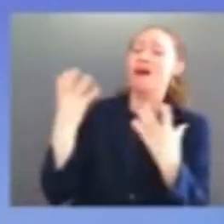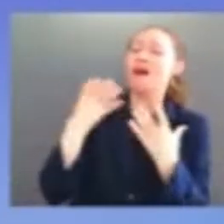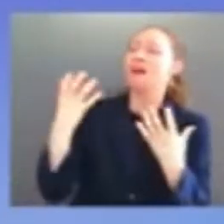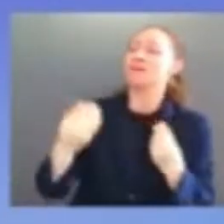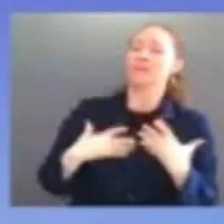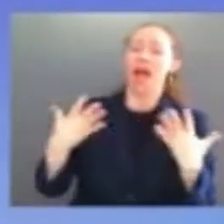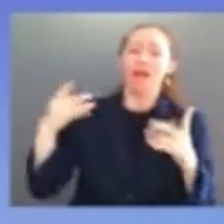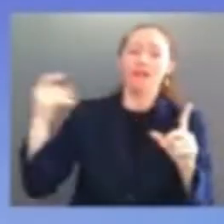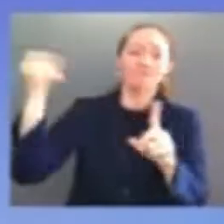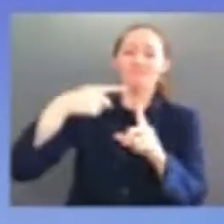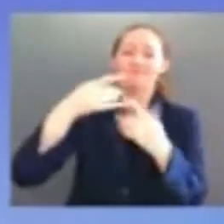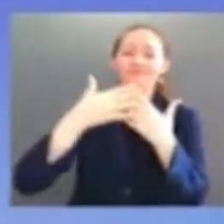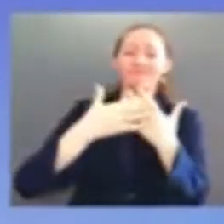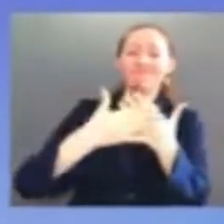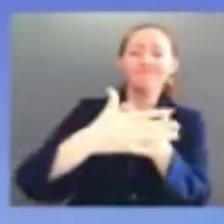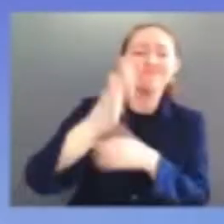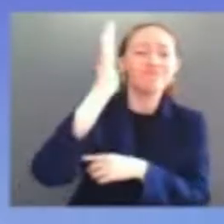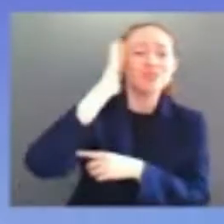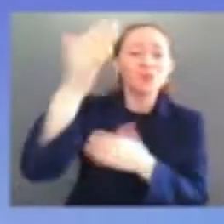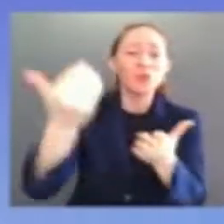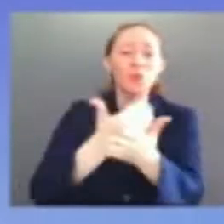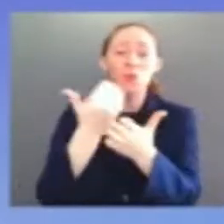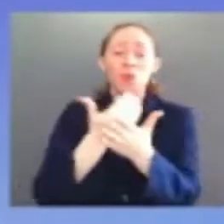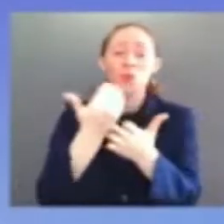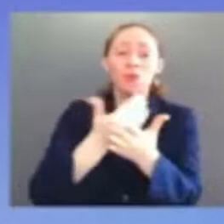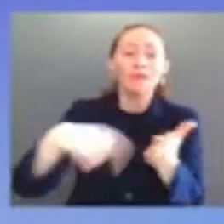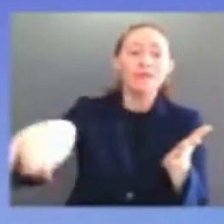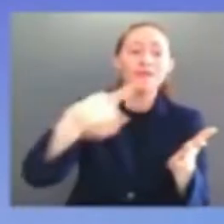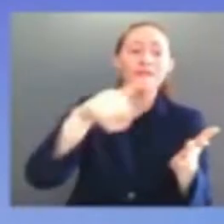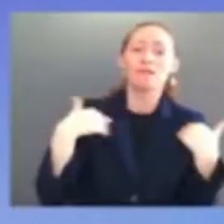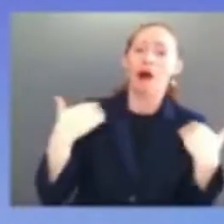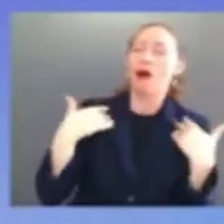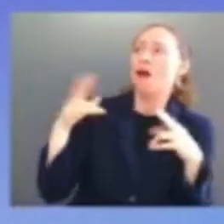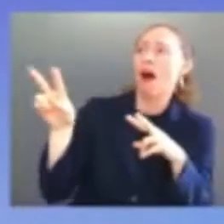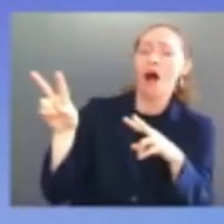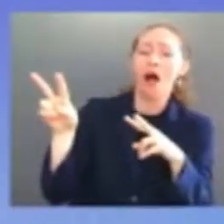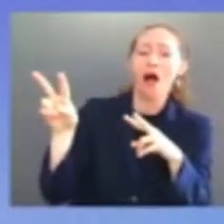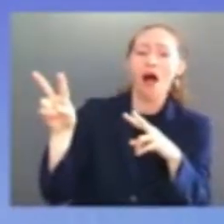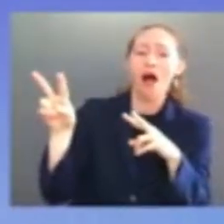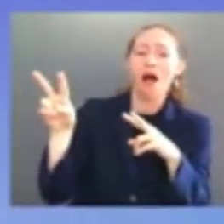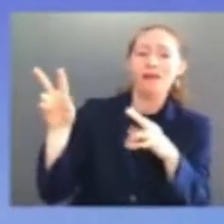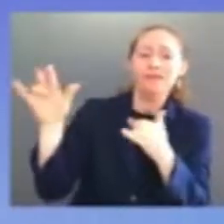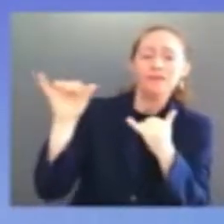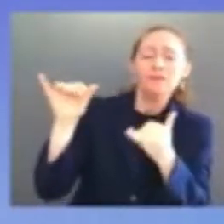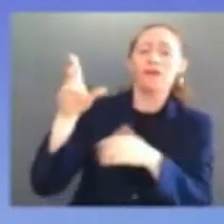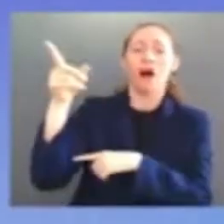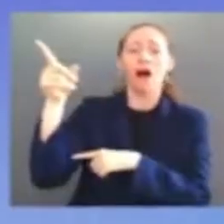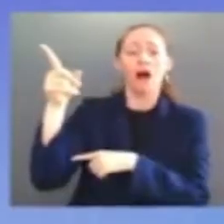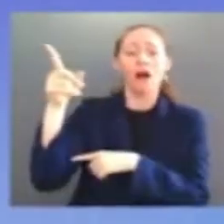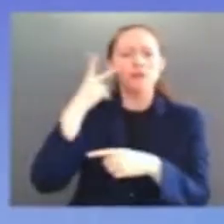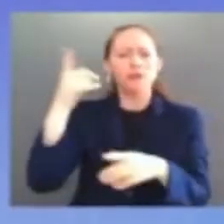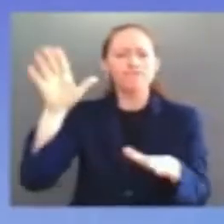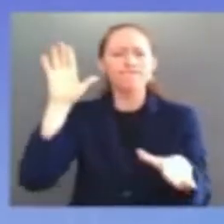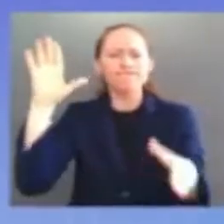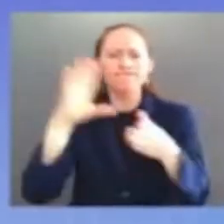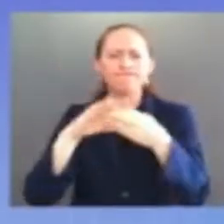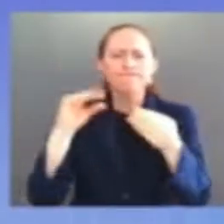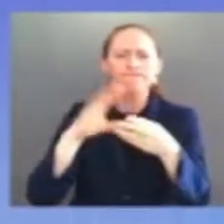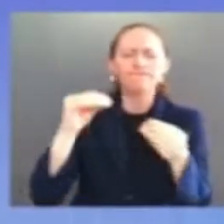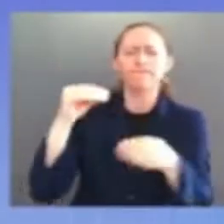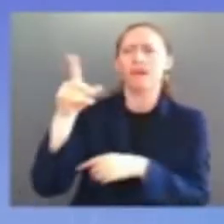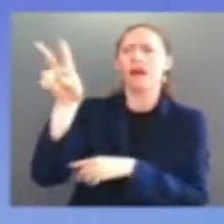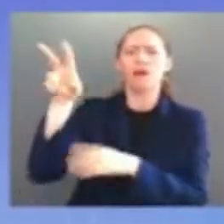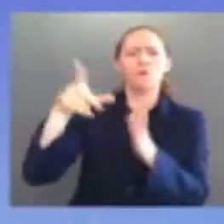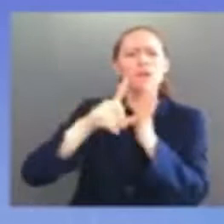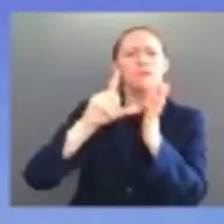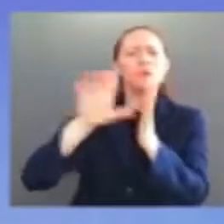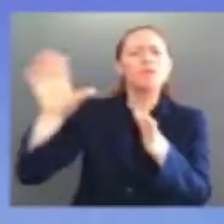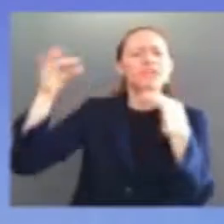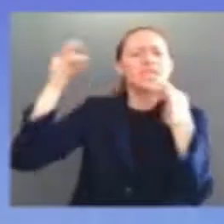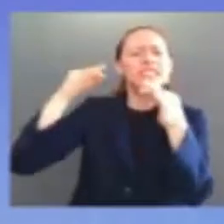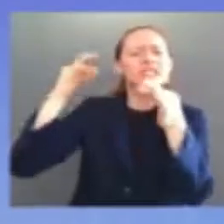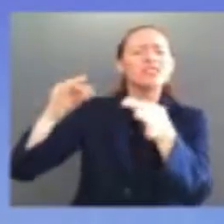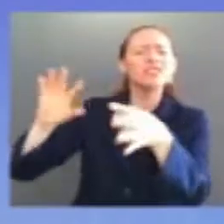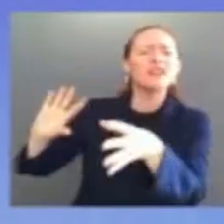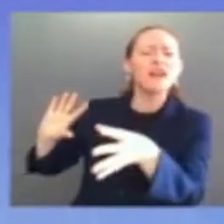hearings and read your decisions in the years to come the court will answer fundamental questions